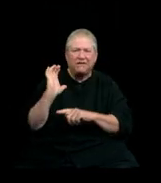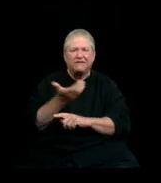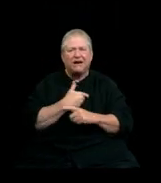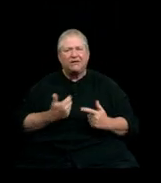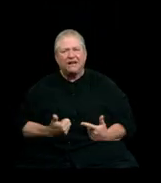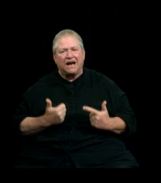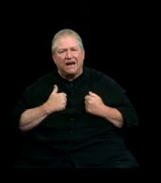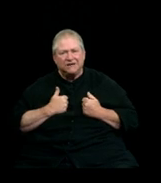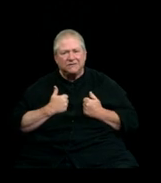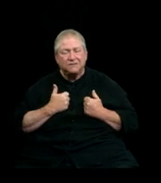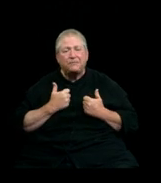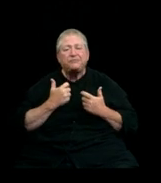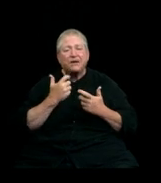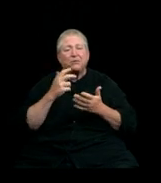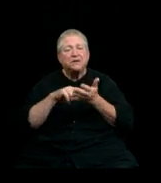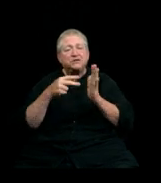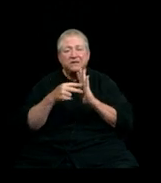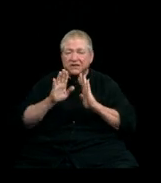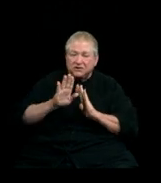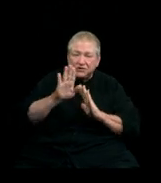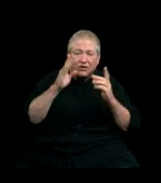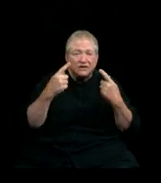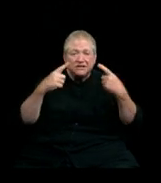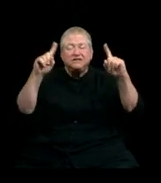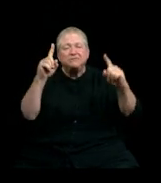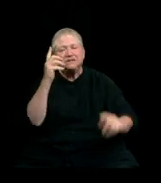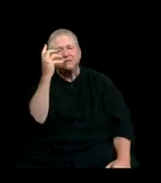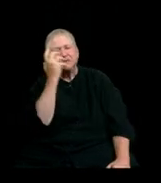which makes the achievements worth celebrating today even more incredible.